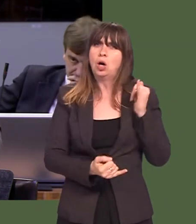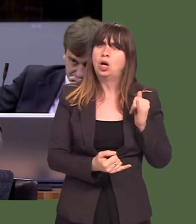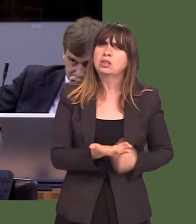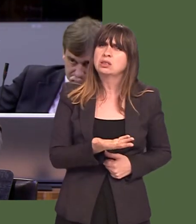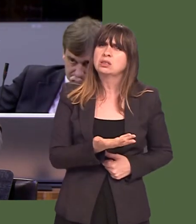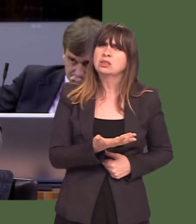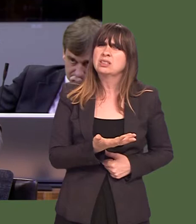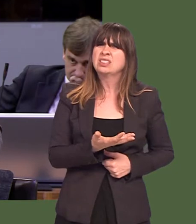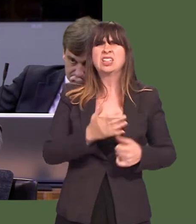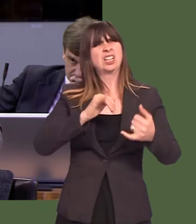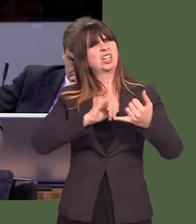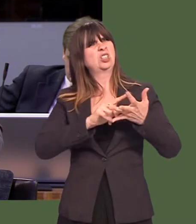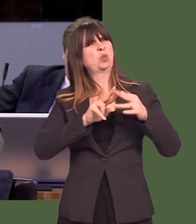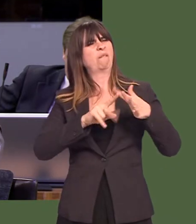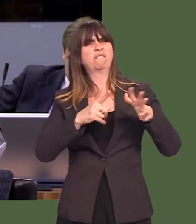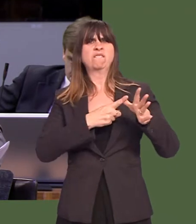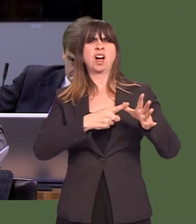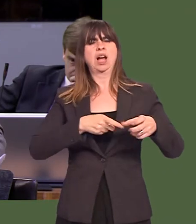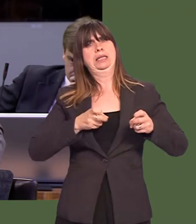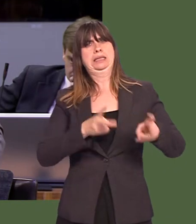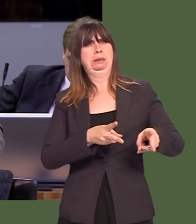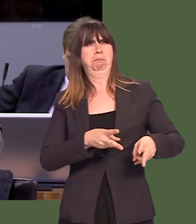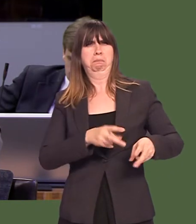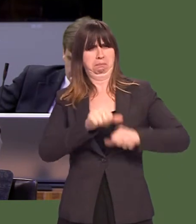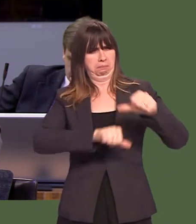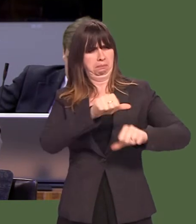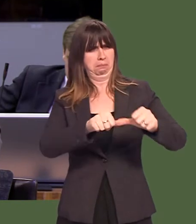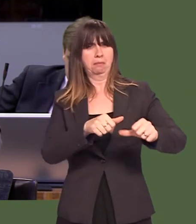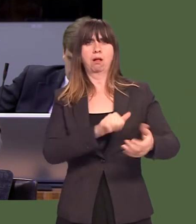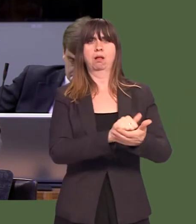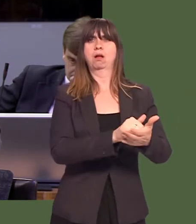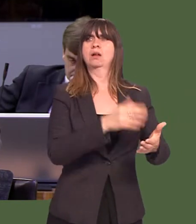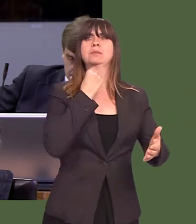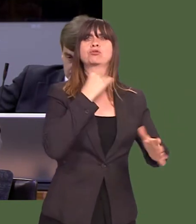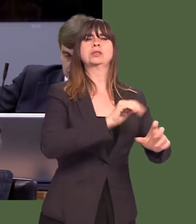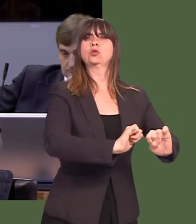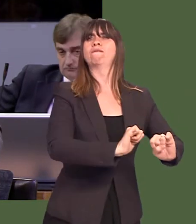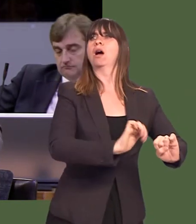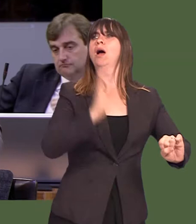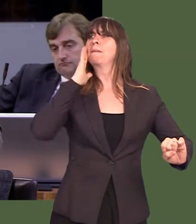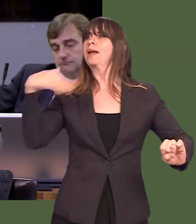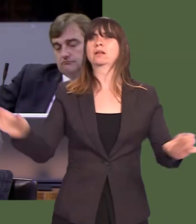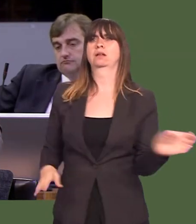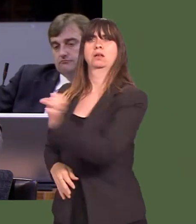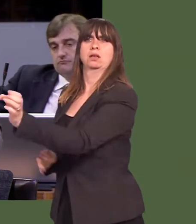How can anyone feel that a ësofa systemí meets the requirement for providing safe and